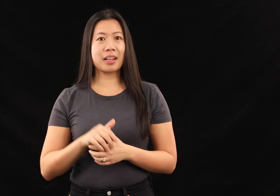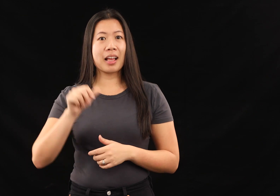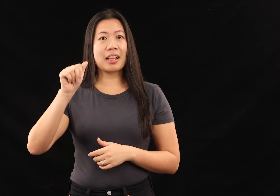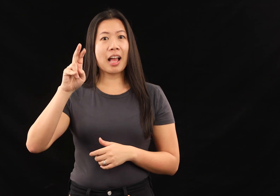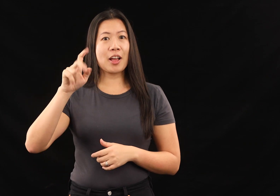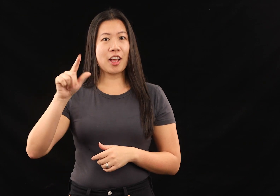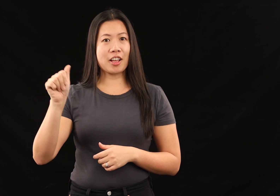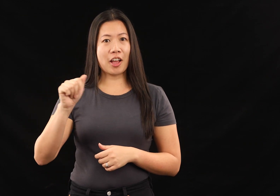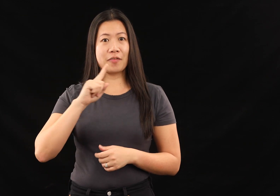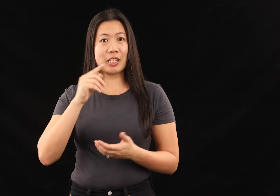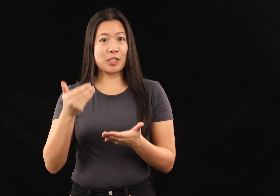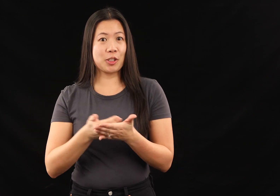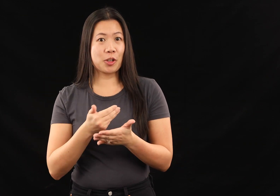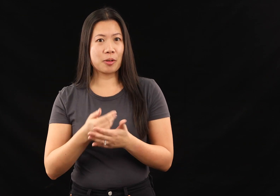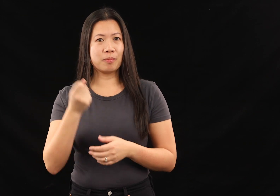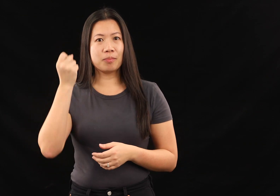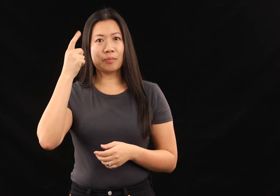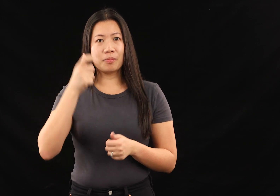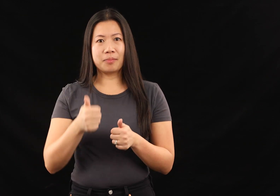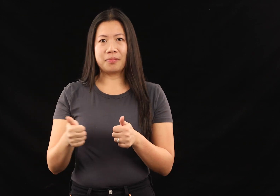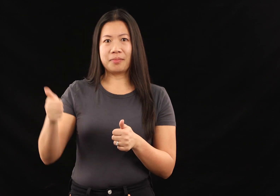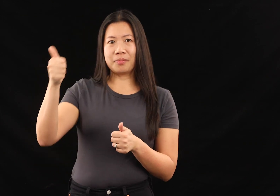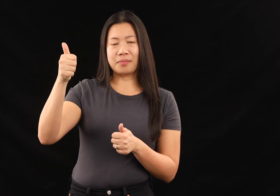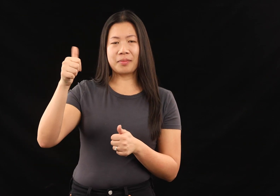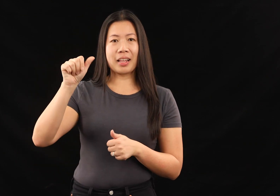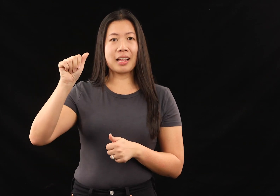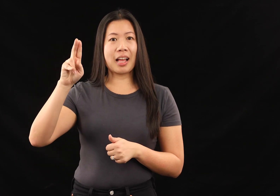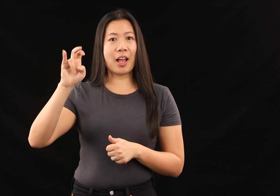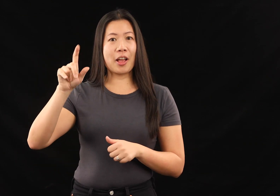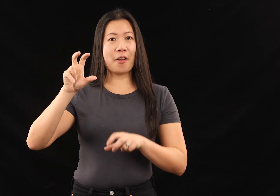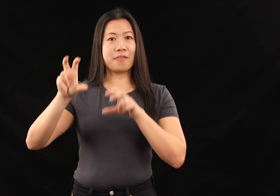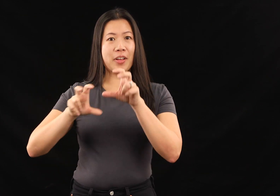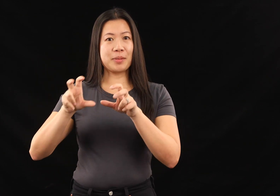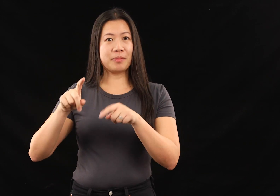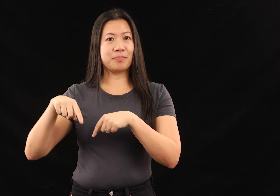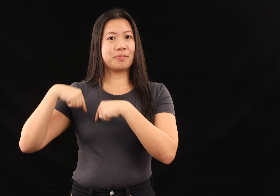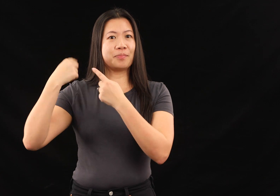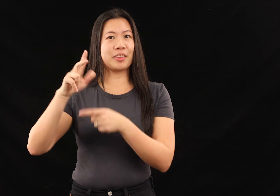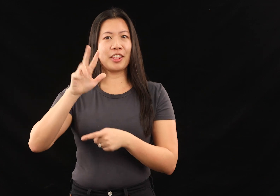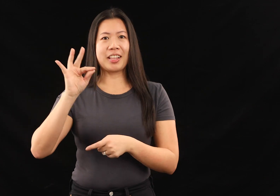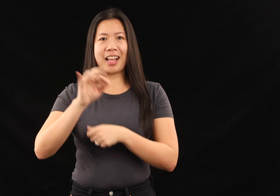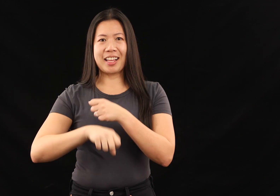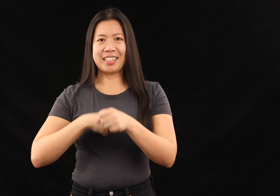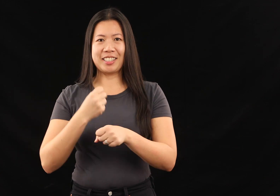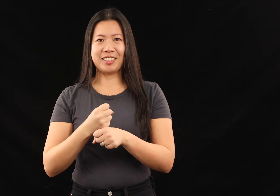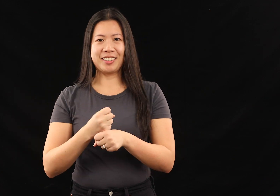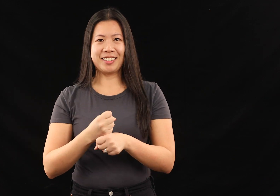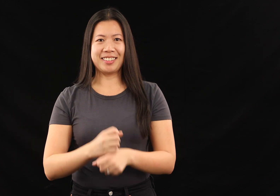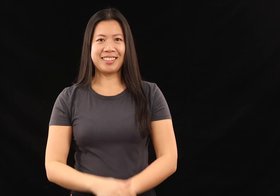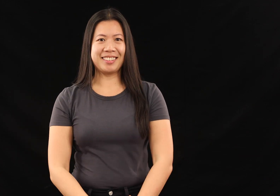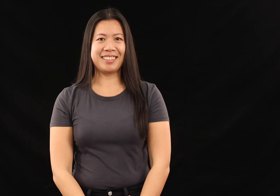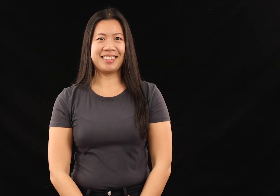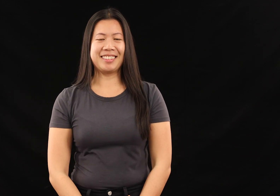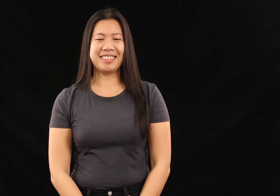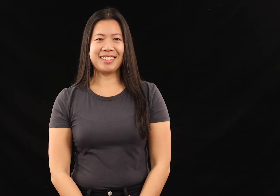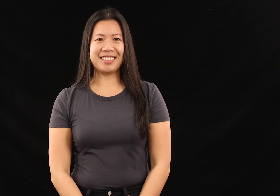Ariel Alternatives is a new enterprise conceived for the times, built on a 39-year-old foundation.